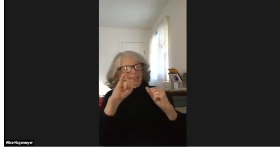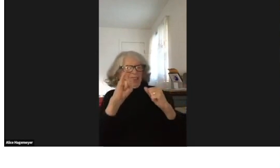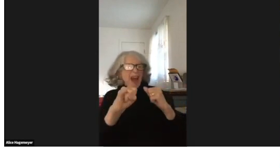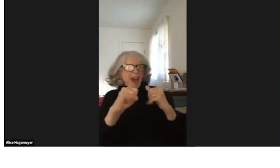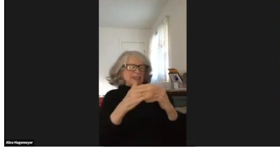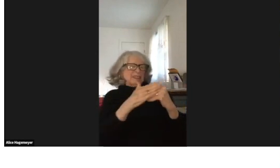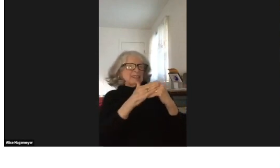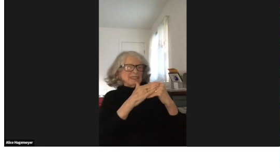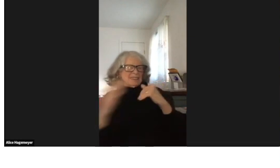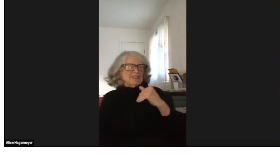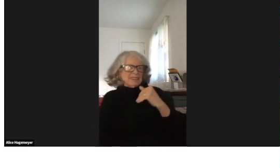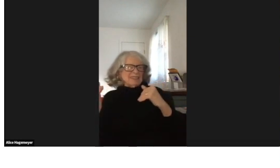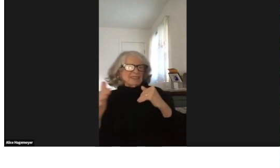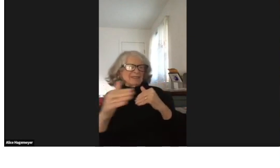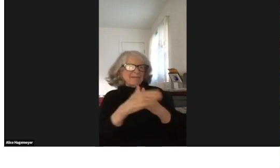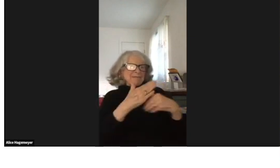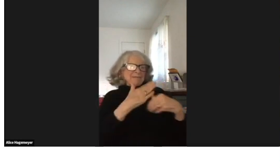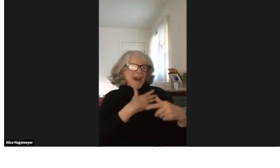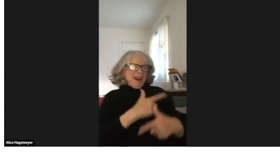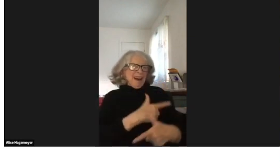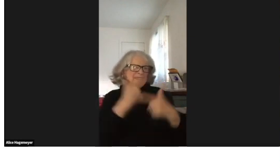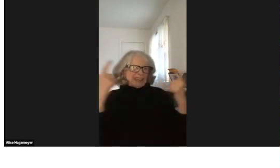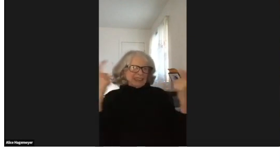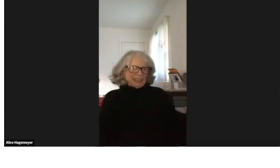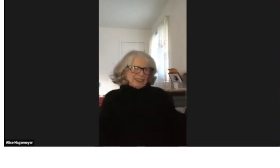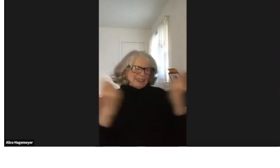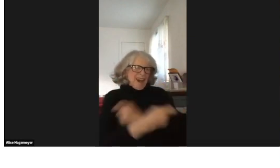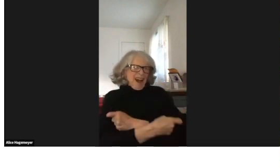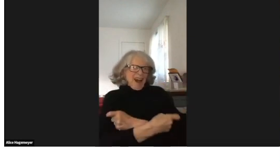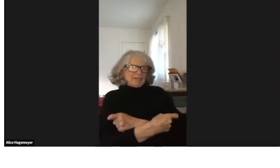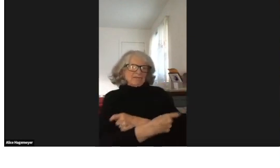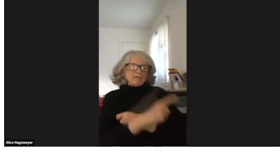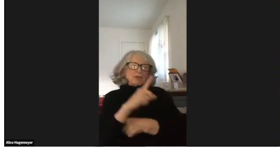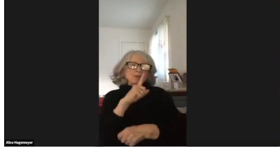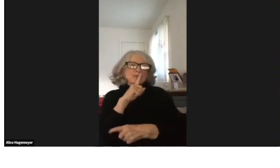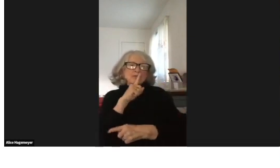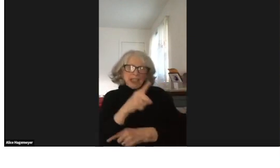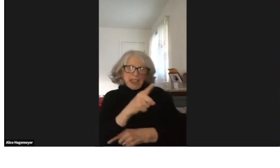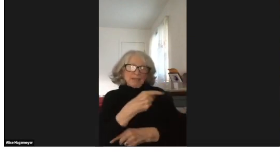And all of a sudden, I realized things needed to change.